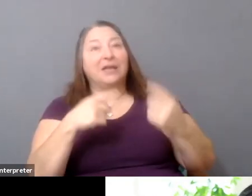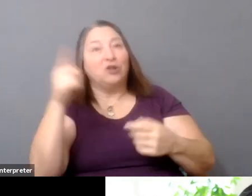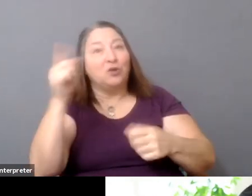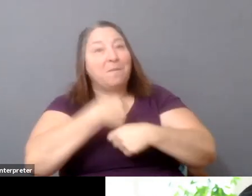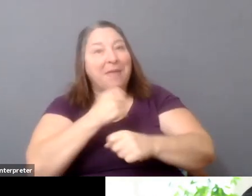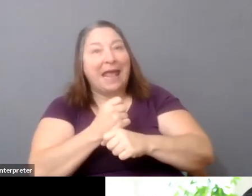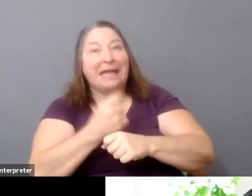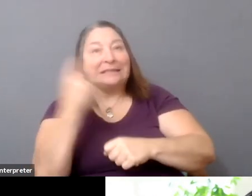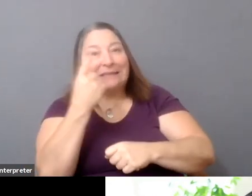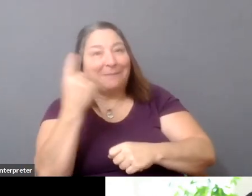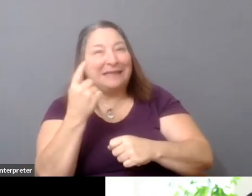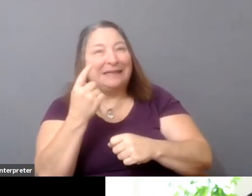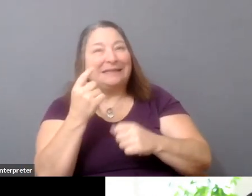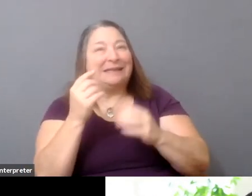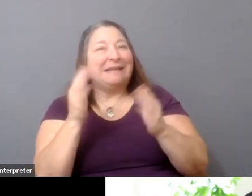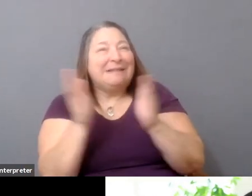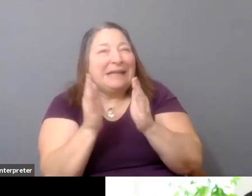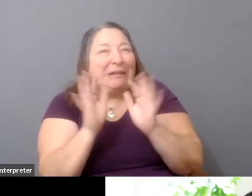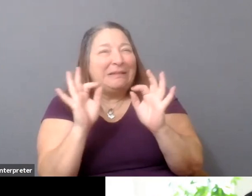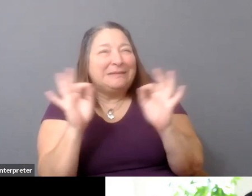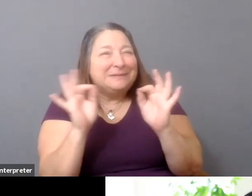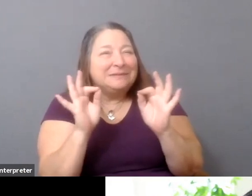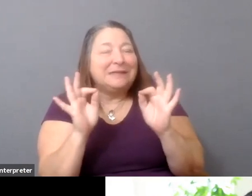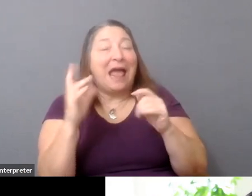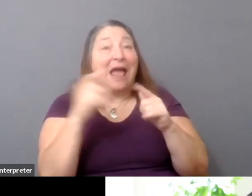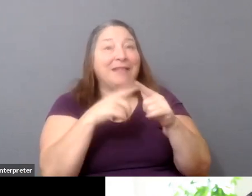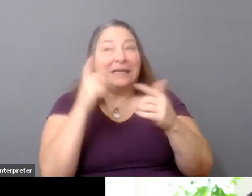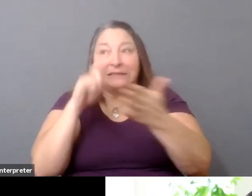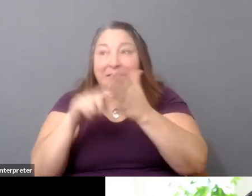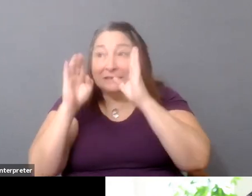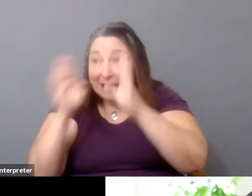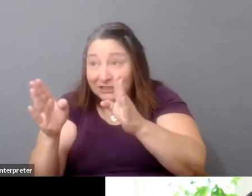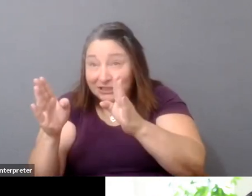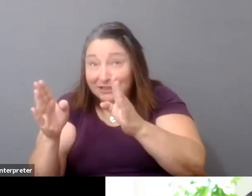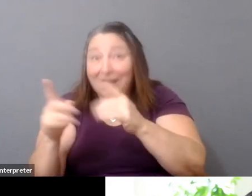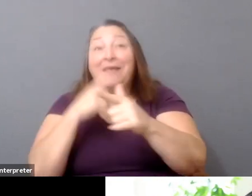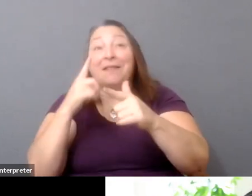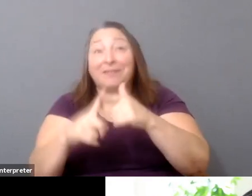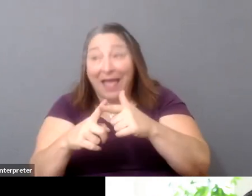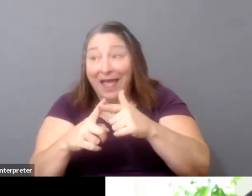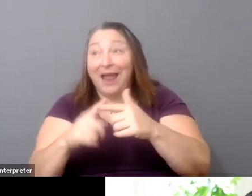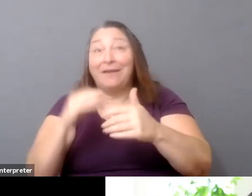might, you know, grant you a better shot at telling the story that you want to tell. But, I mean, if you think about it,